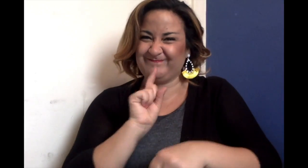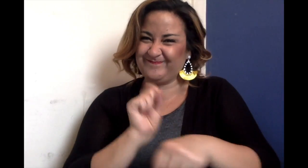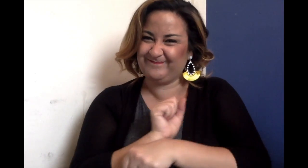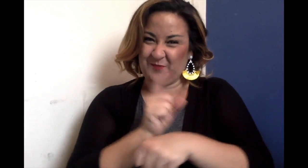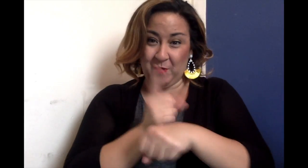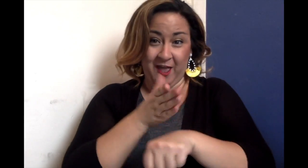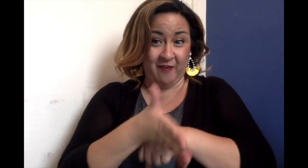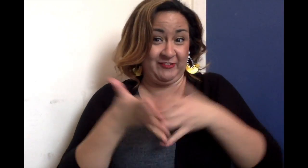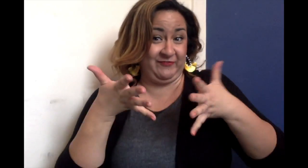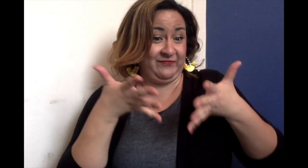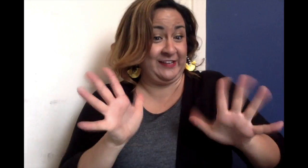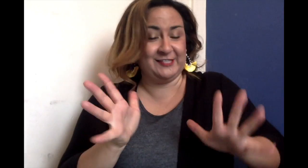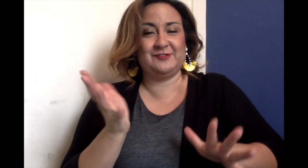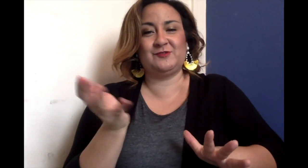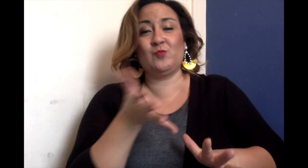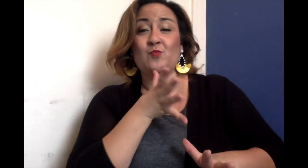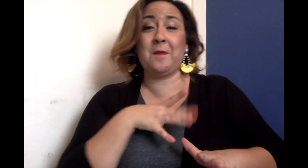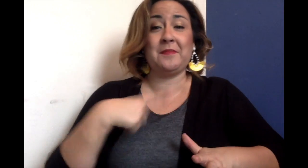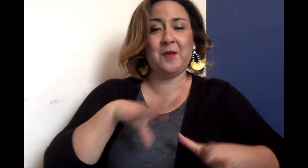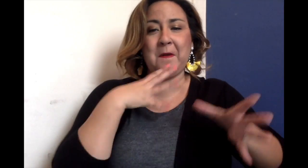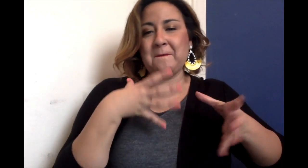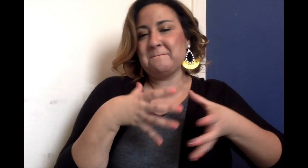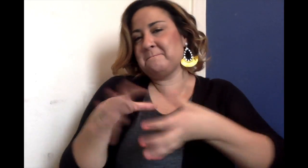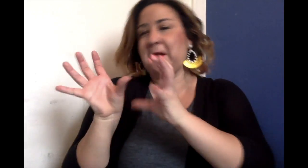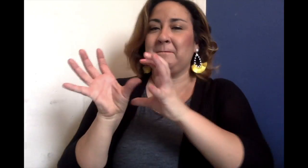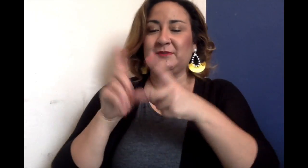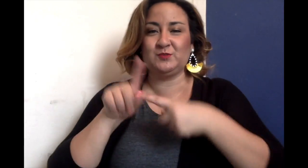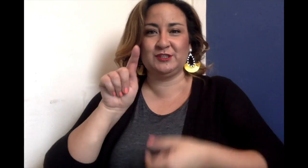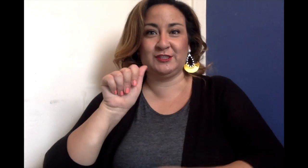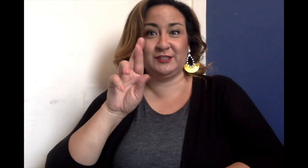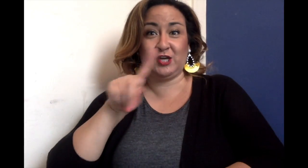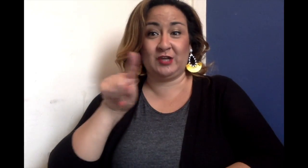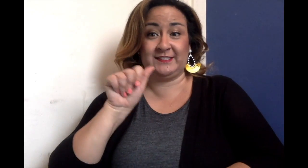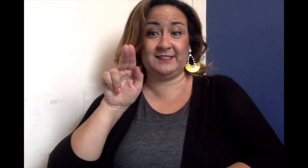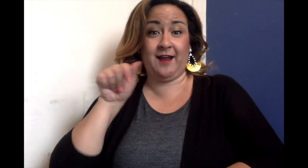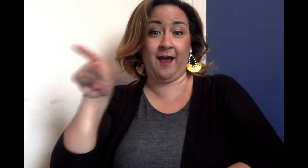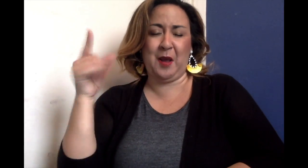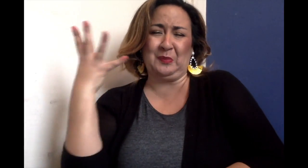YES! Right after the Council de Manos conference, we will all head to Tarzana